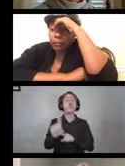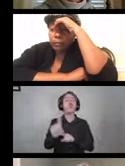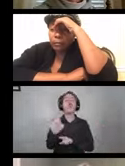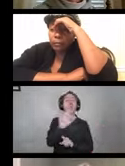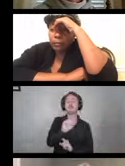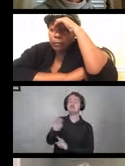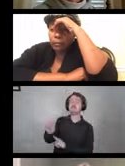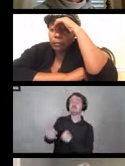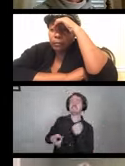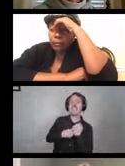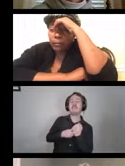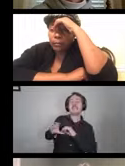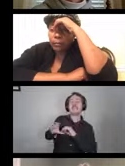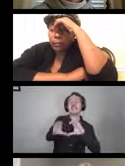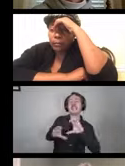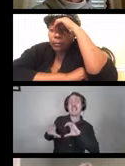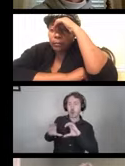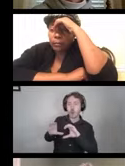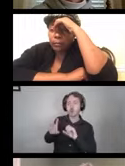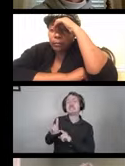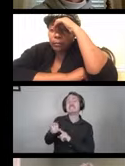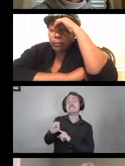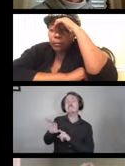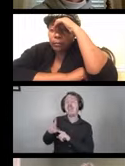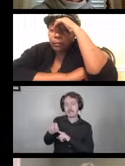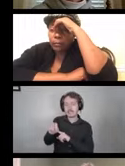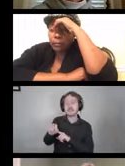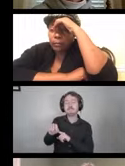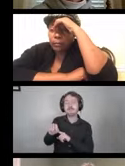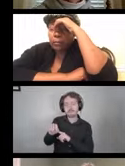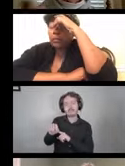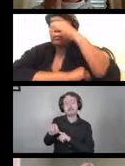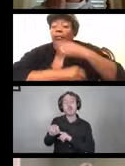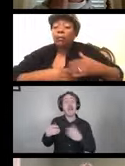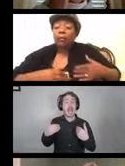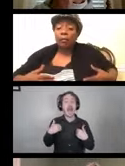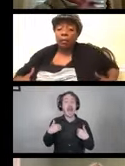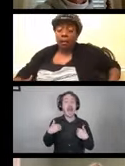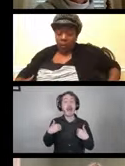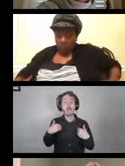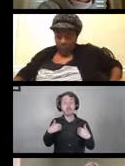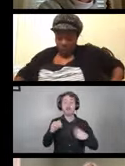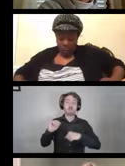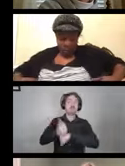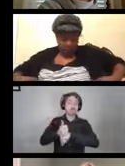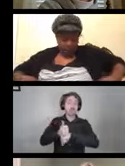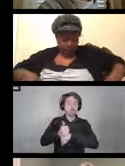and disinfectants. So having that framework and having a timeline around all of that